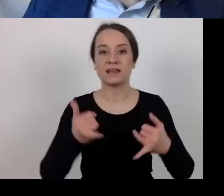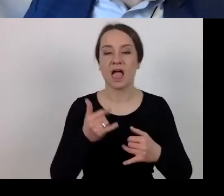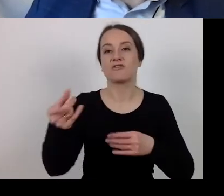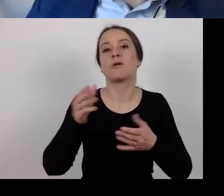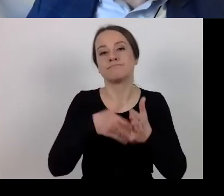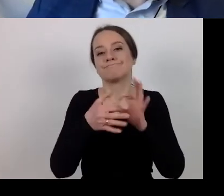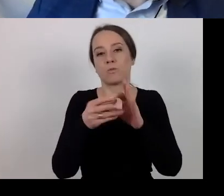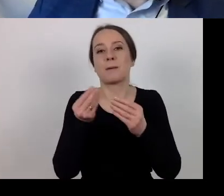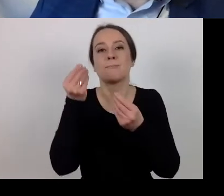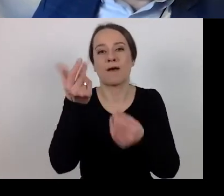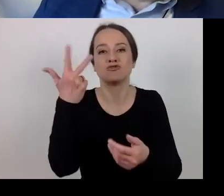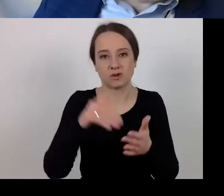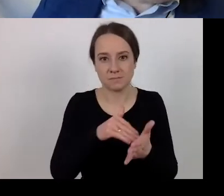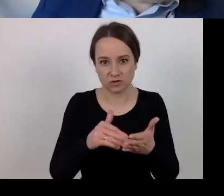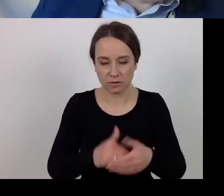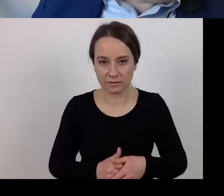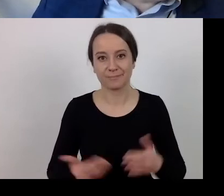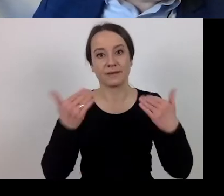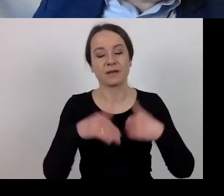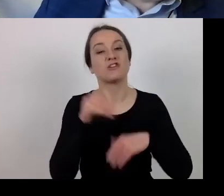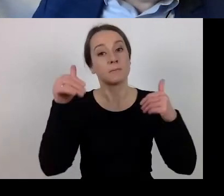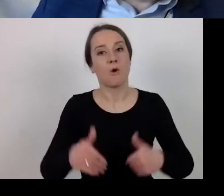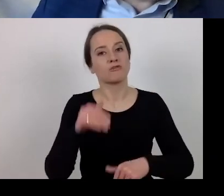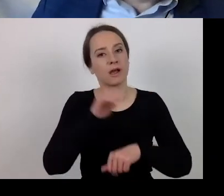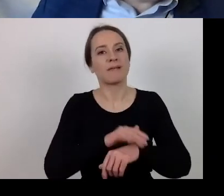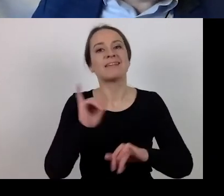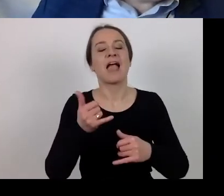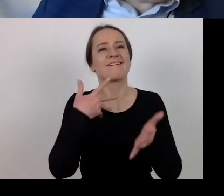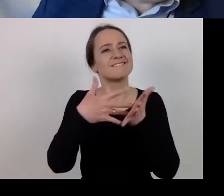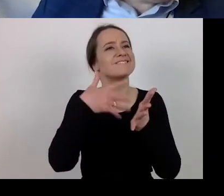Then there is the approval of eligible expenditure.